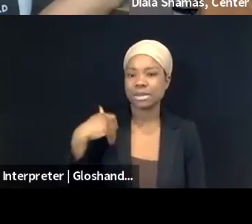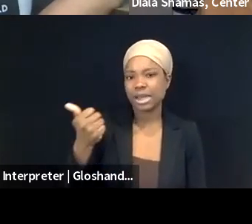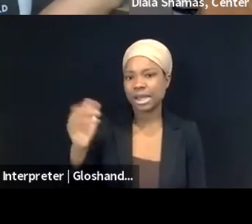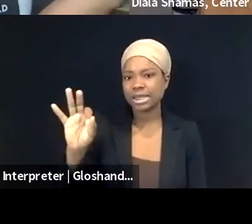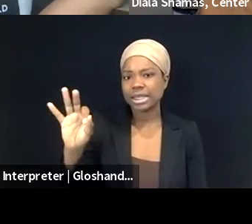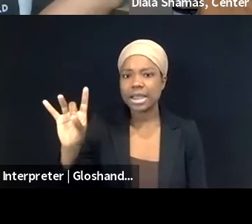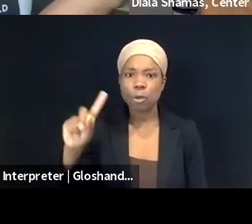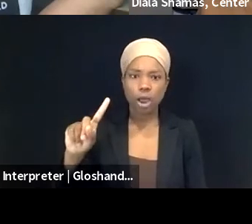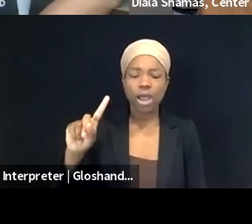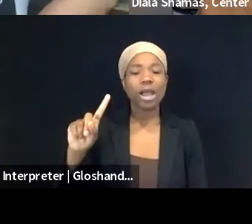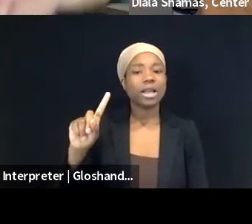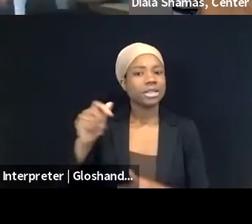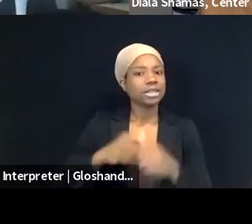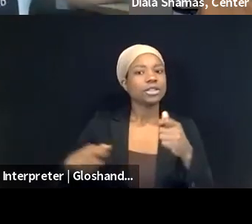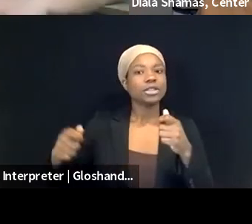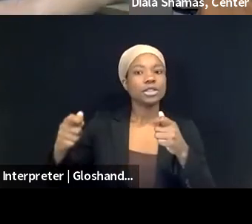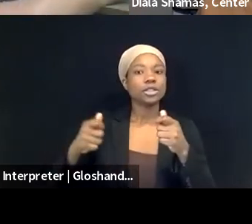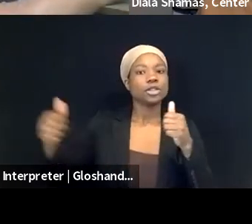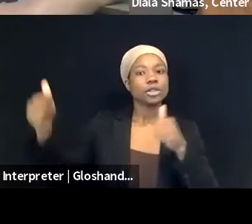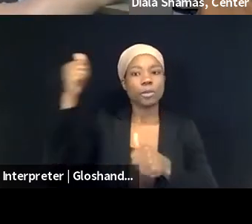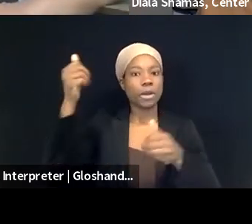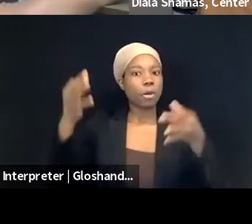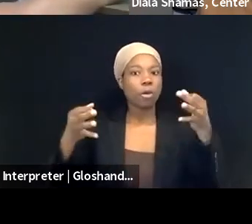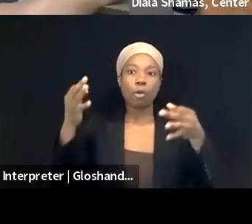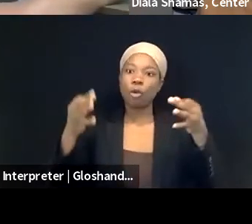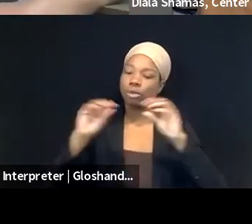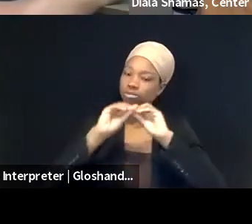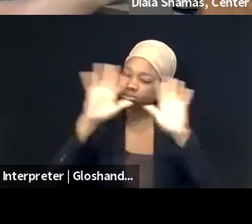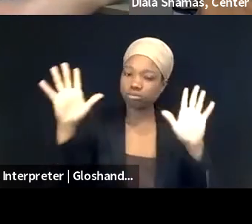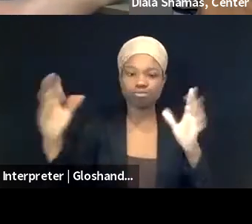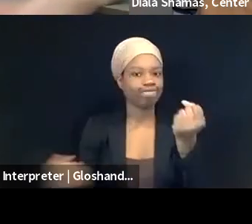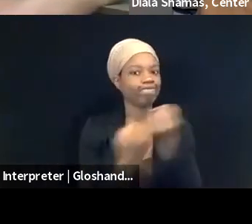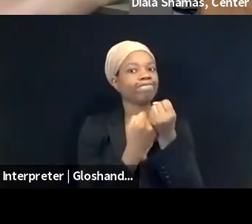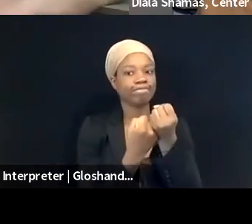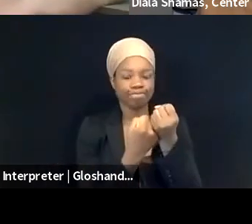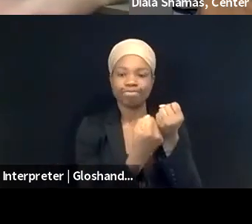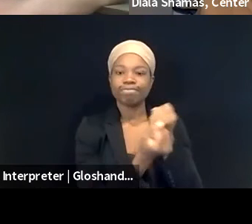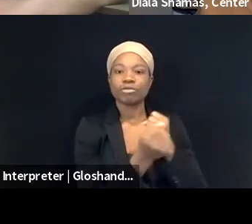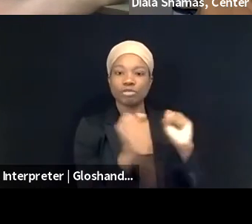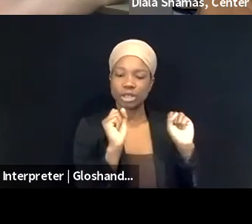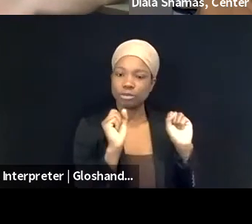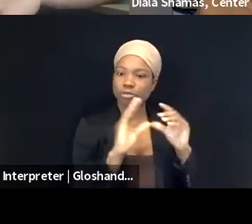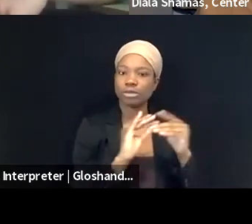So, because of that, you know, when we first saw these bills being introduced, you know, they tried to do things